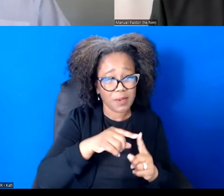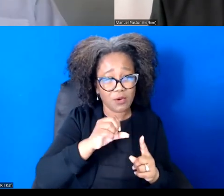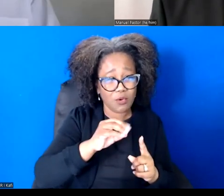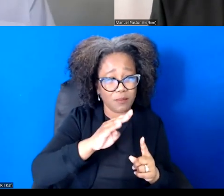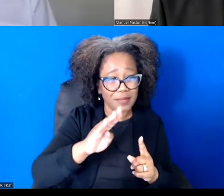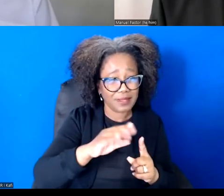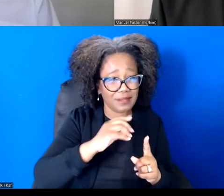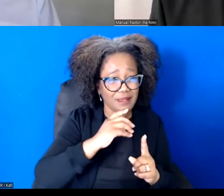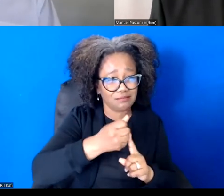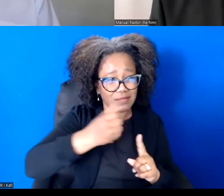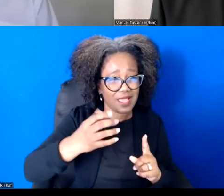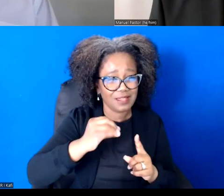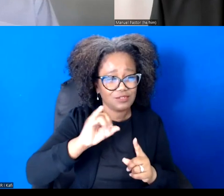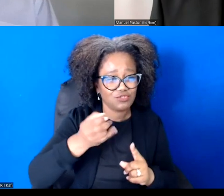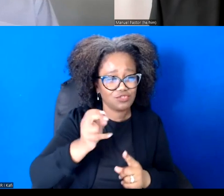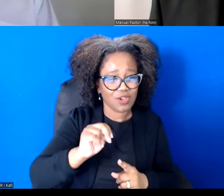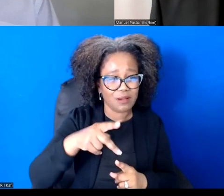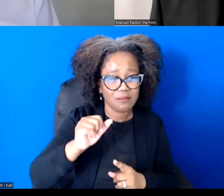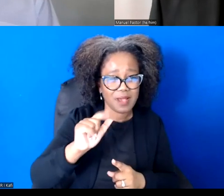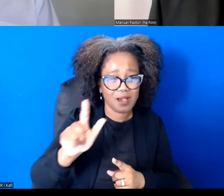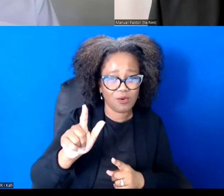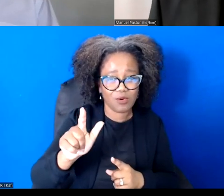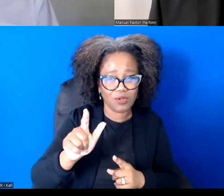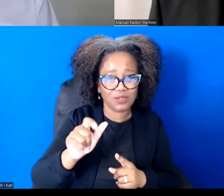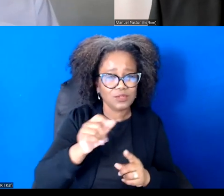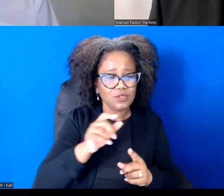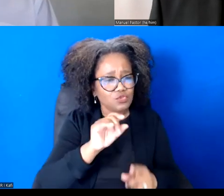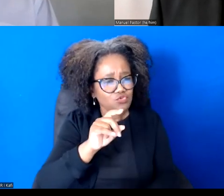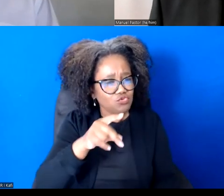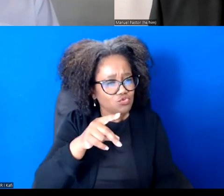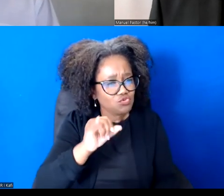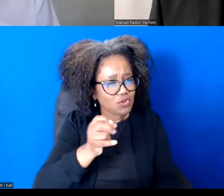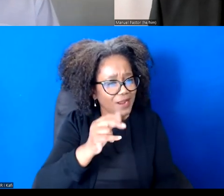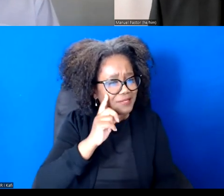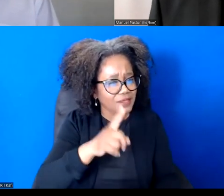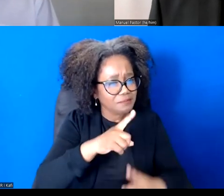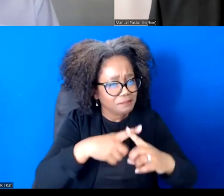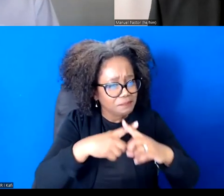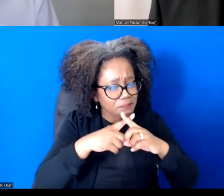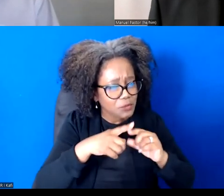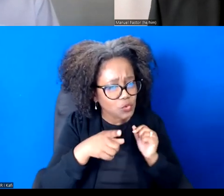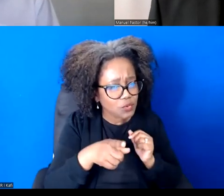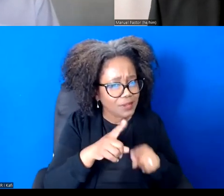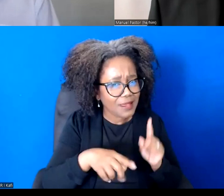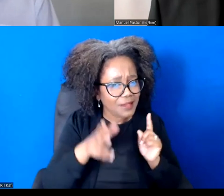John. I think you're on mute.